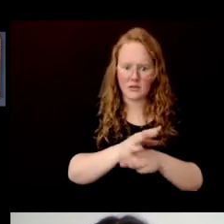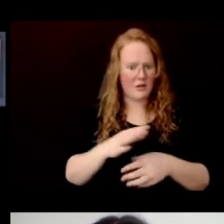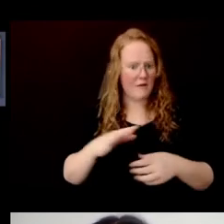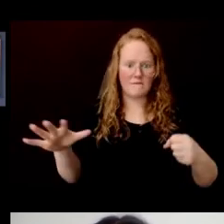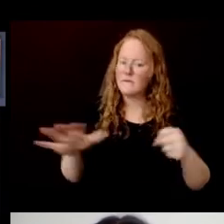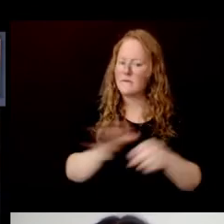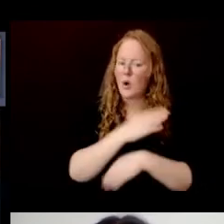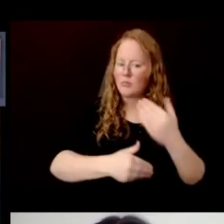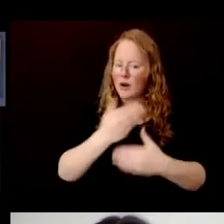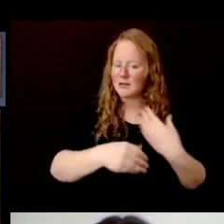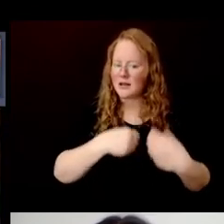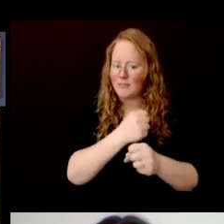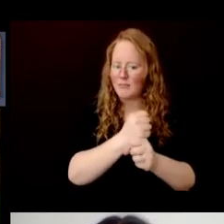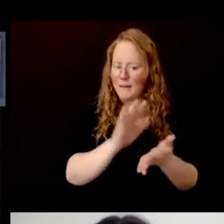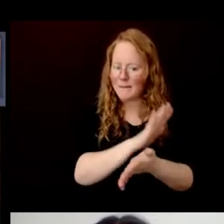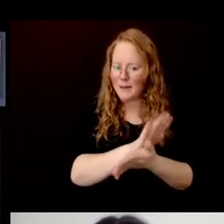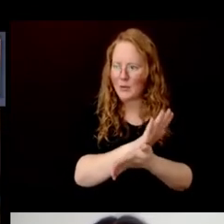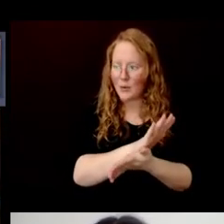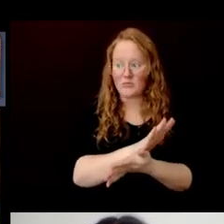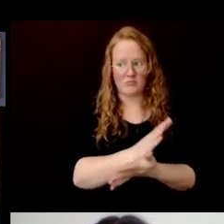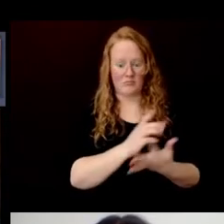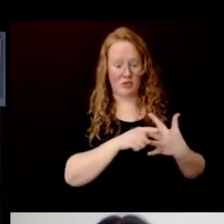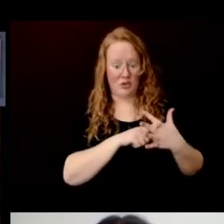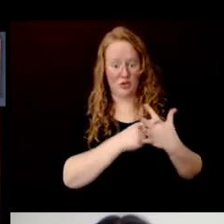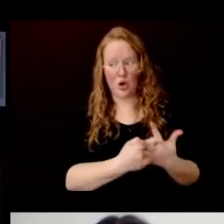It all starts by stripping the bark of the dó tree.